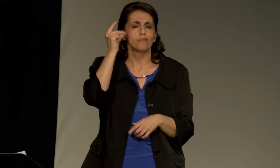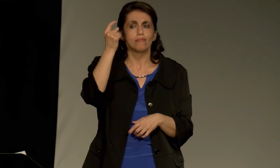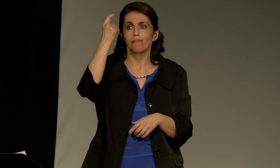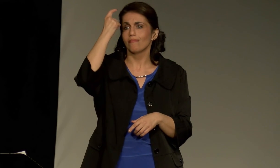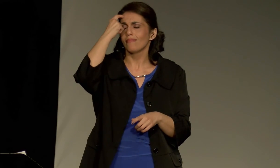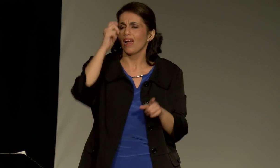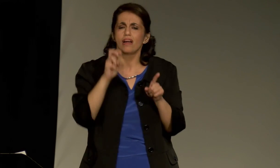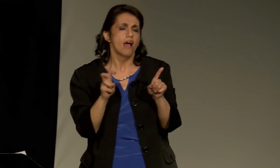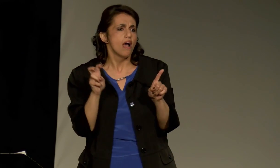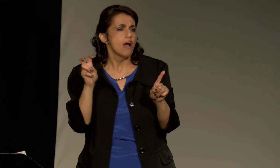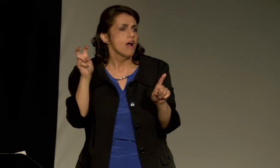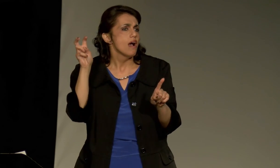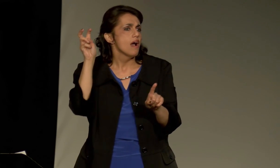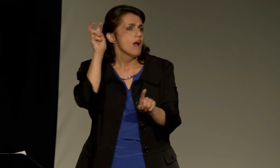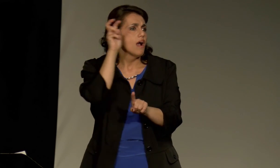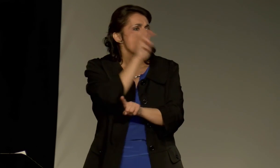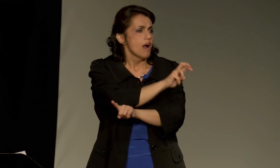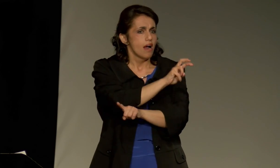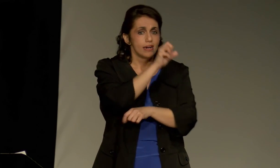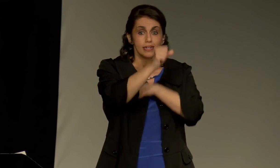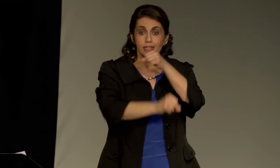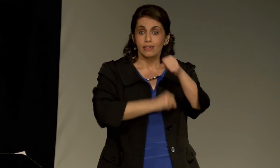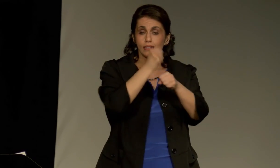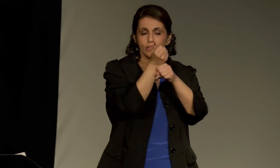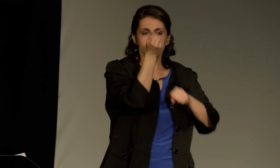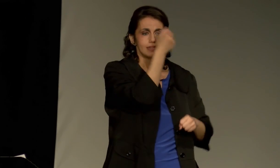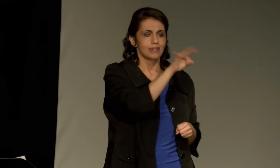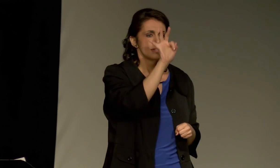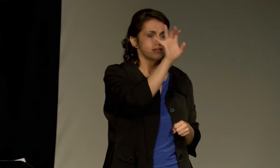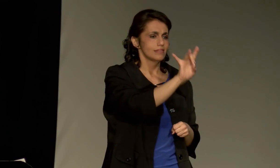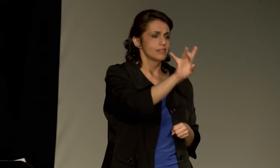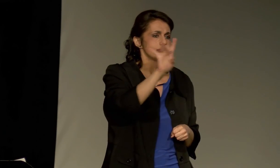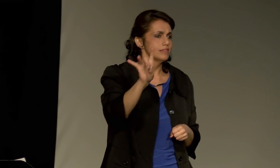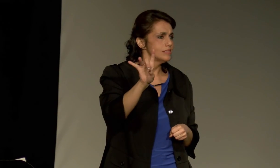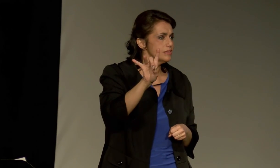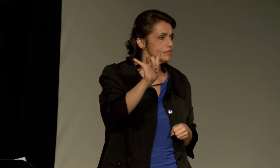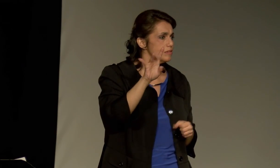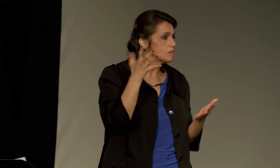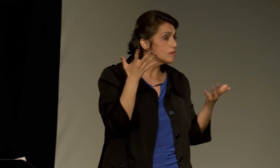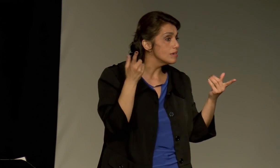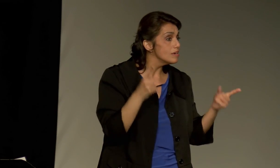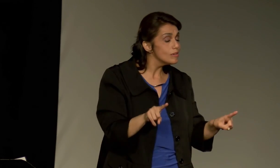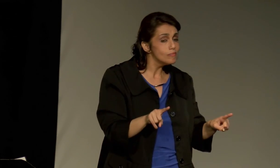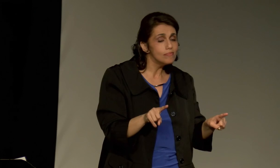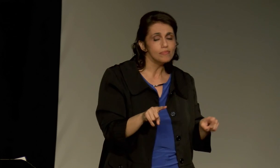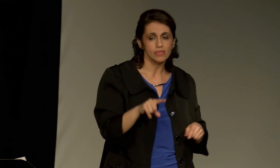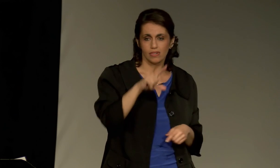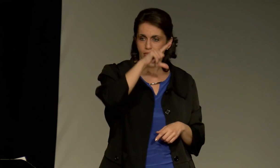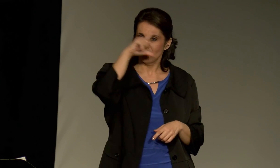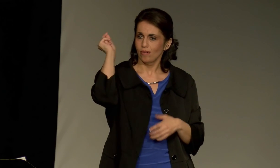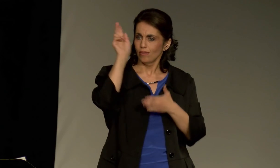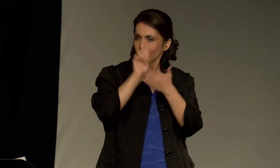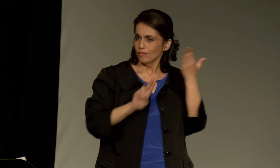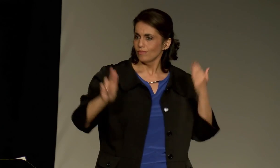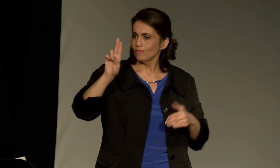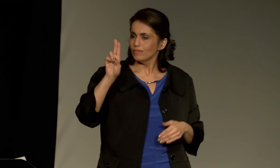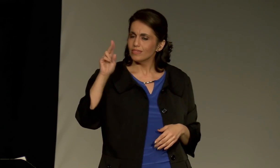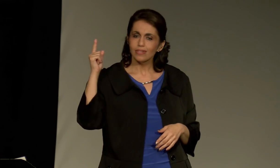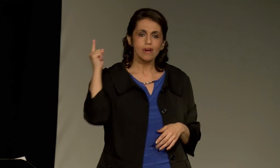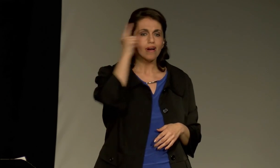When Brianne shared that with me, immediately, my mind jumped back to 1988.